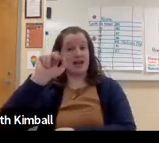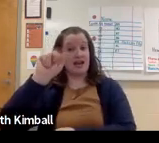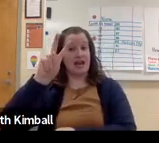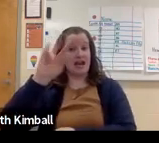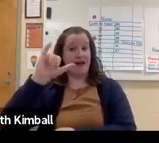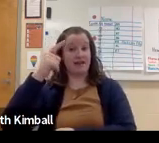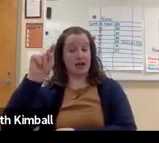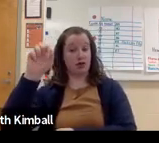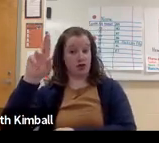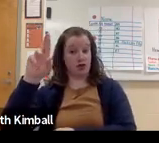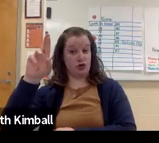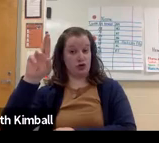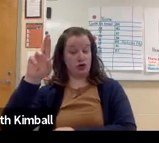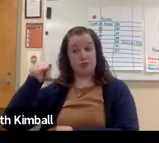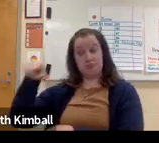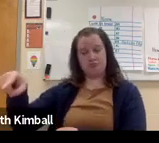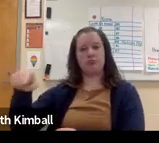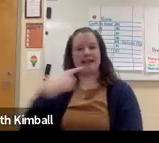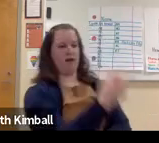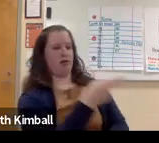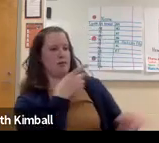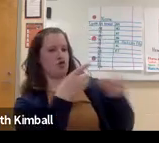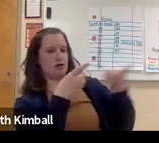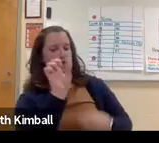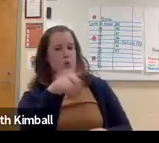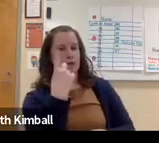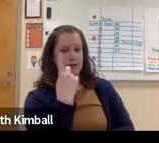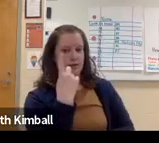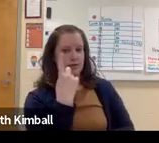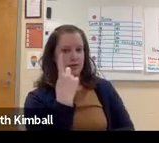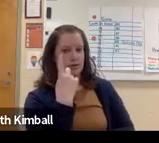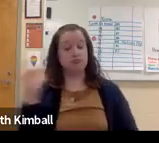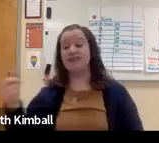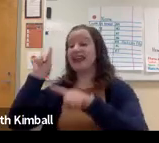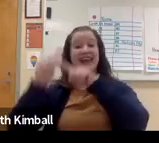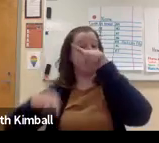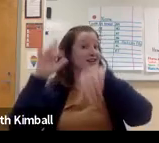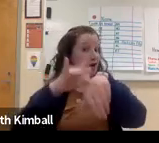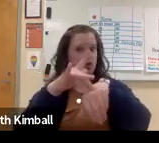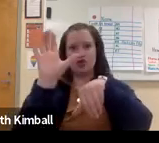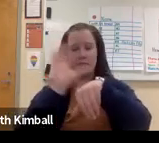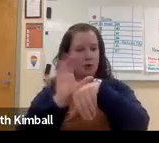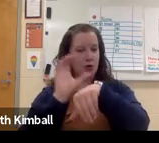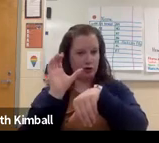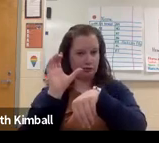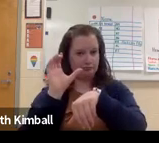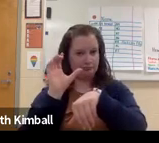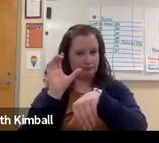And then, the other person that is part of that pair is the navigator. They give them directions only.